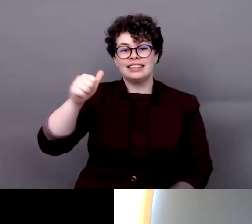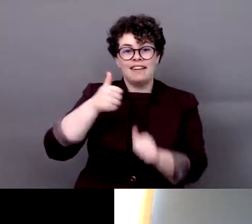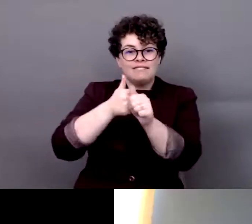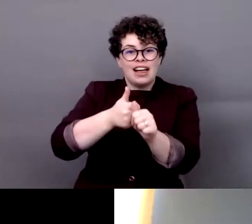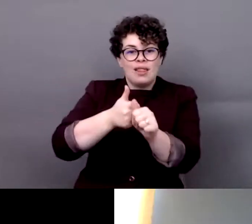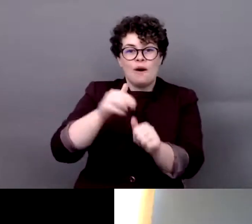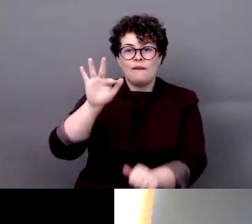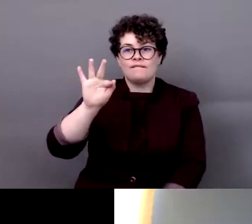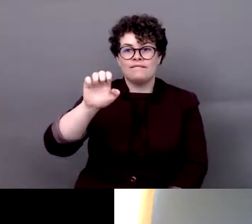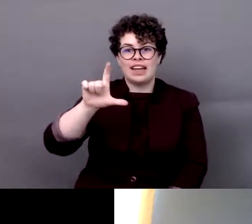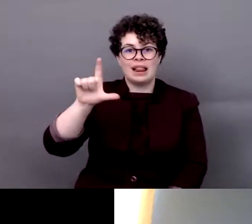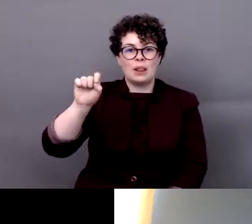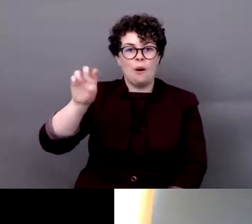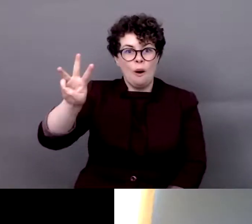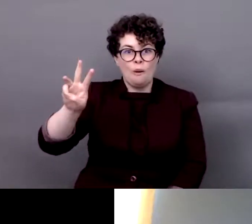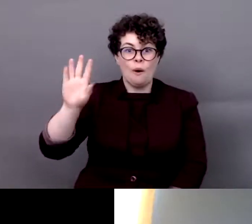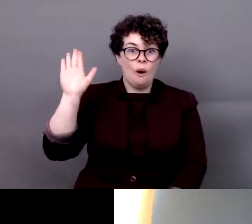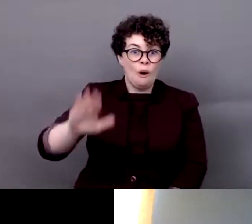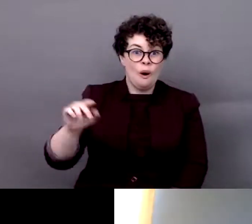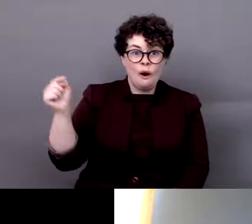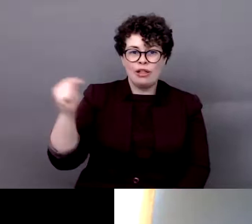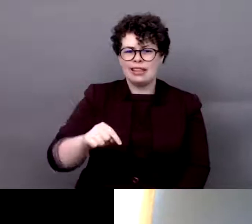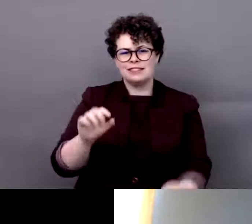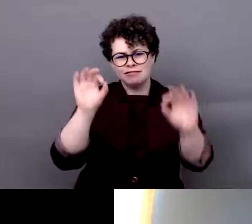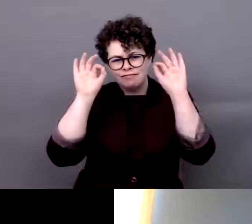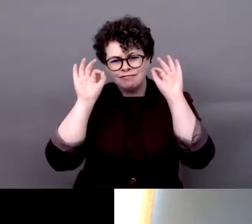really great to have all of you here at this special